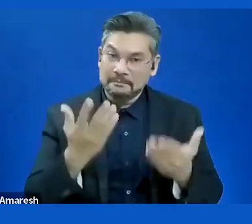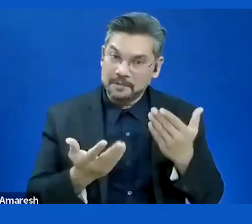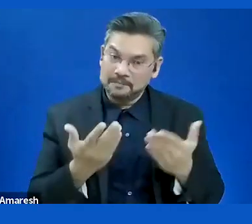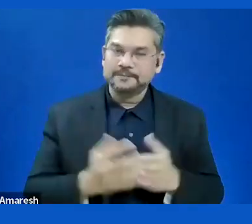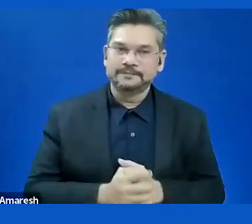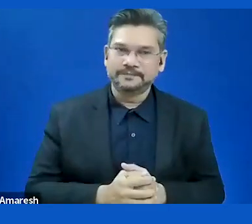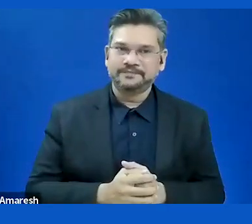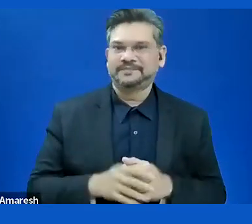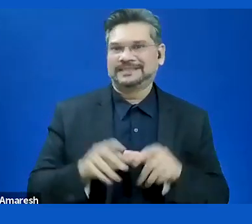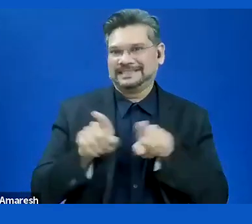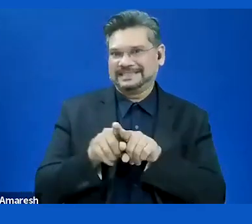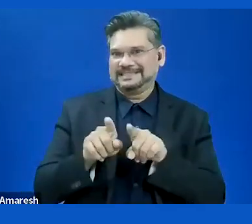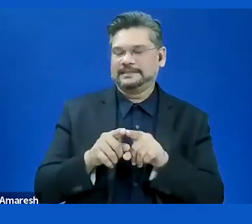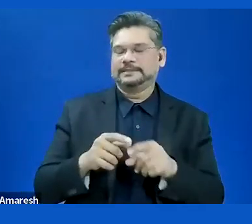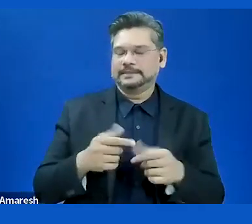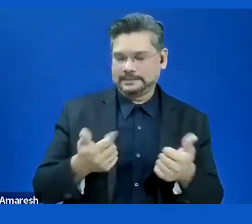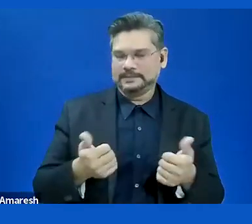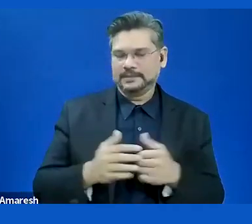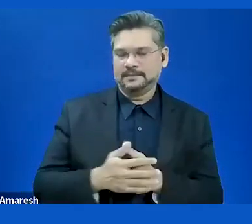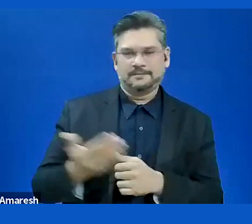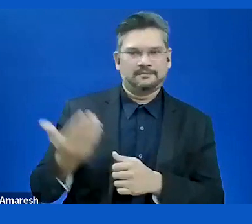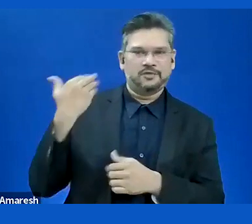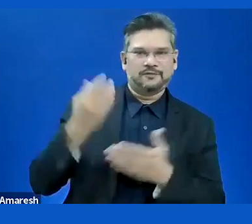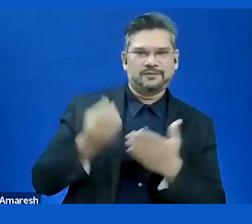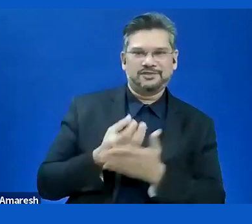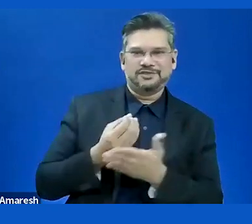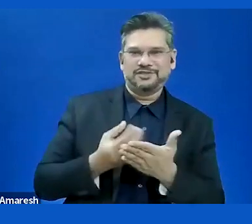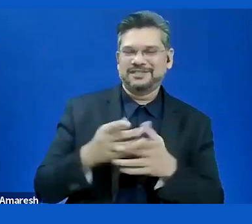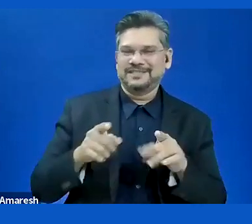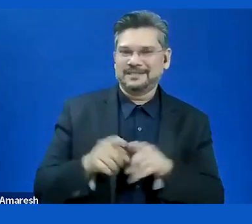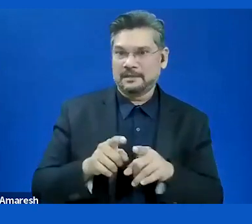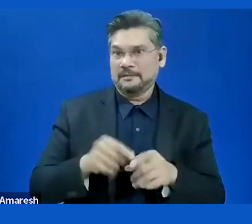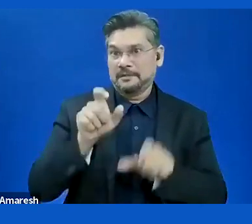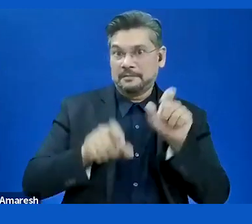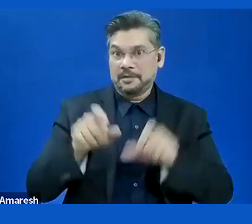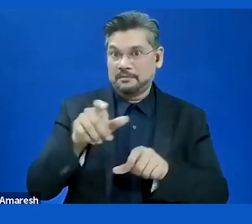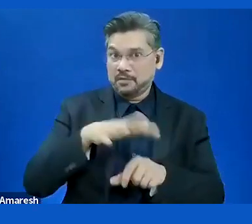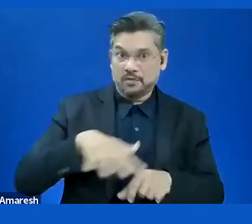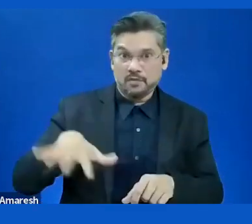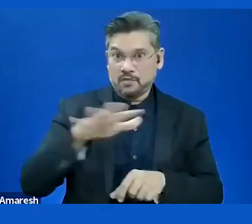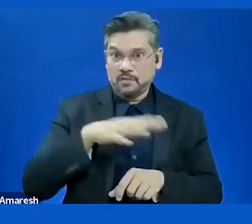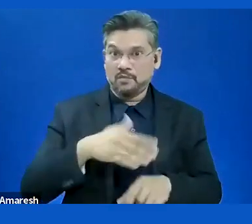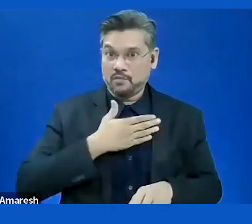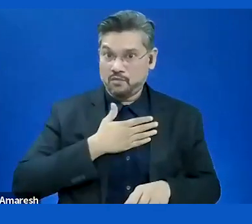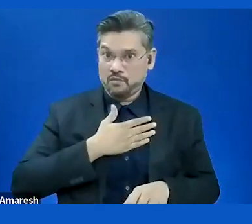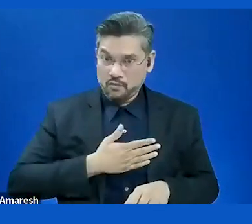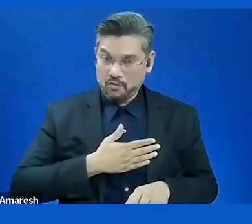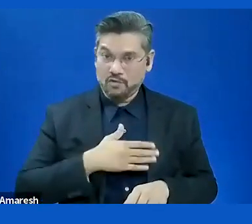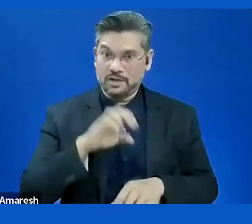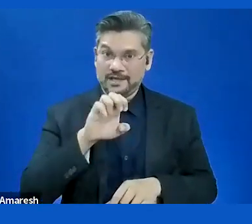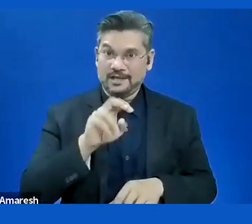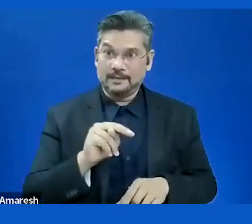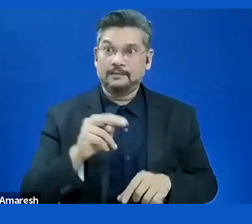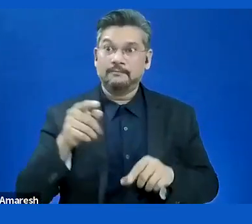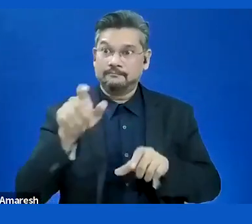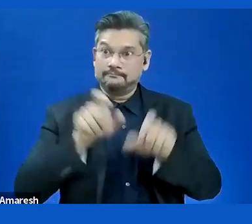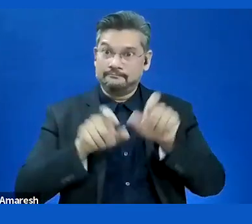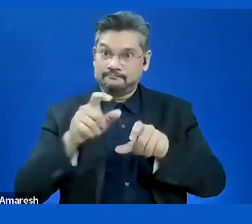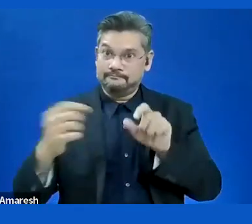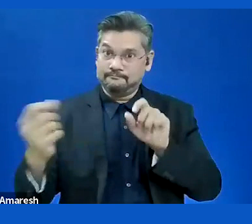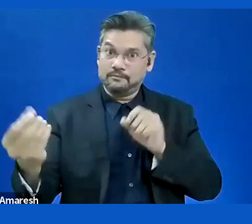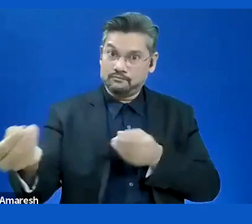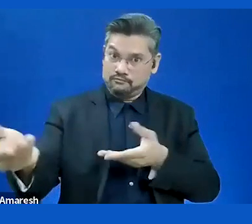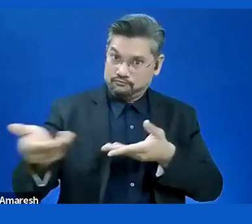GitLab channel to anyone that wants to contribute. As we opened it for the Accessibility Act,